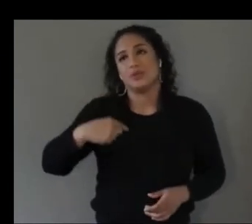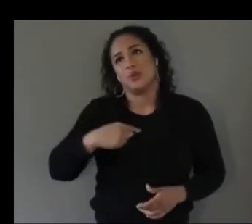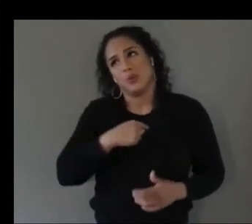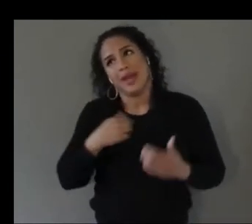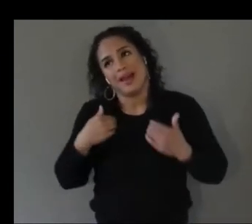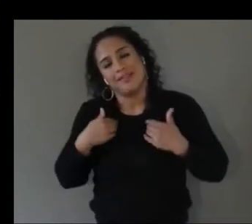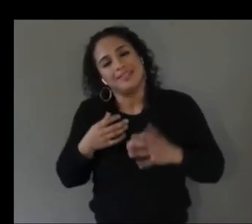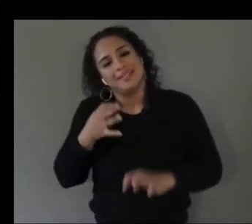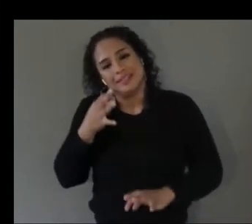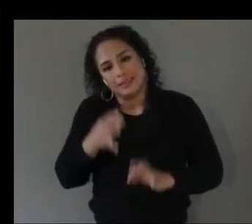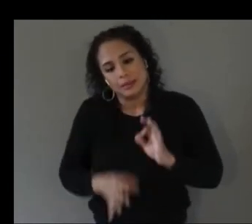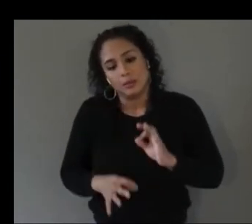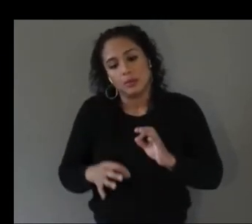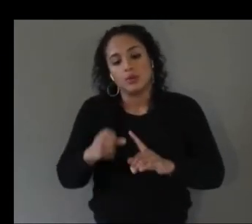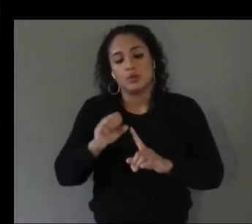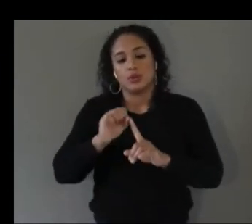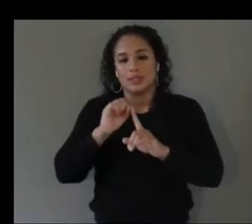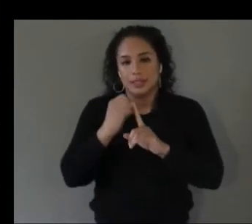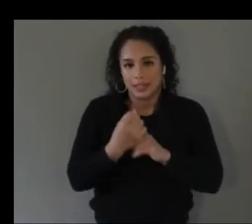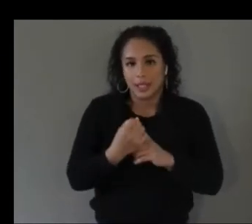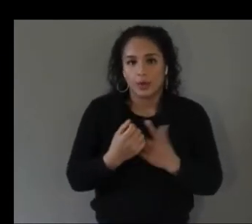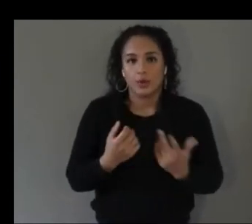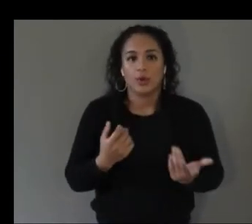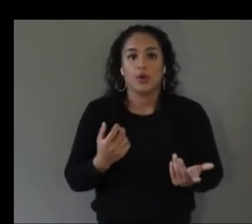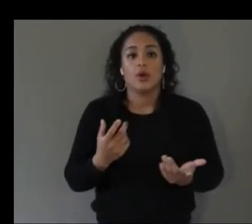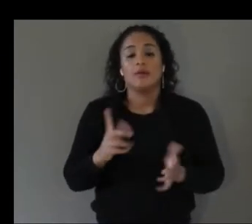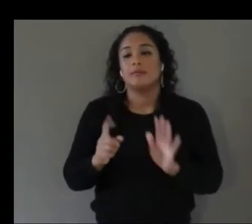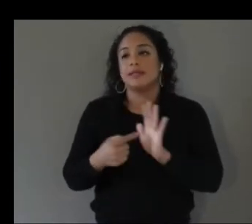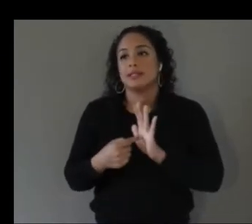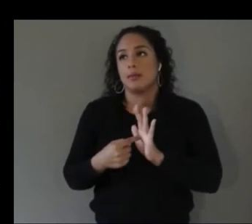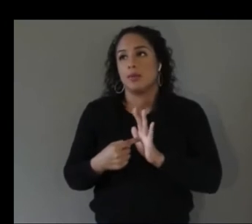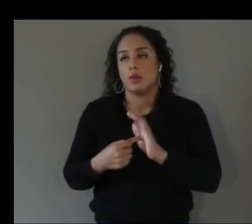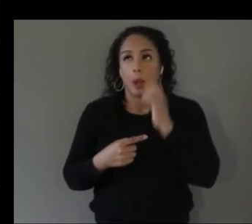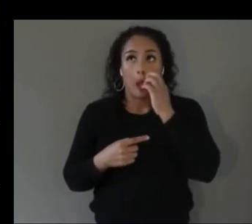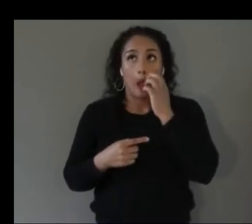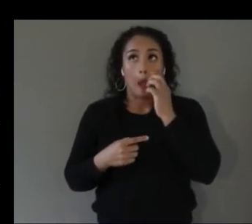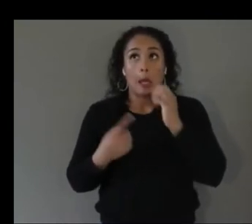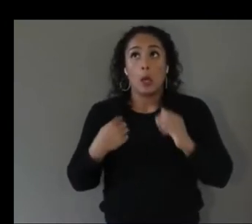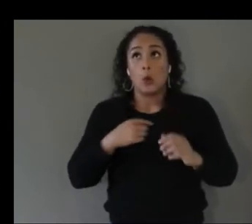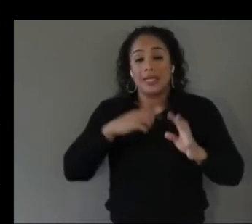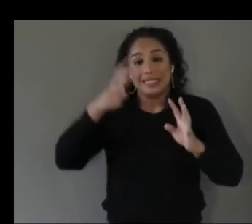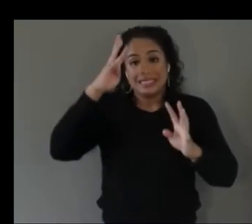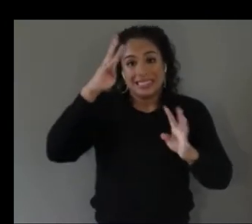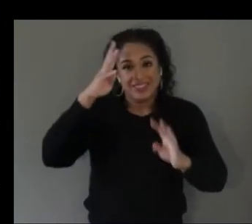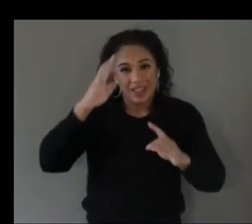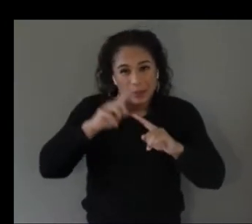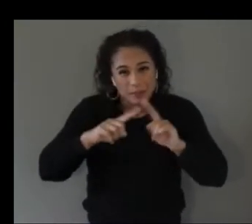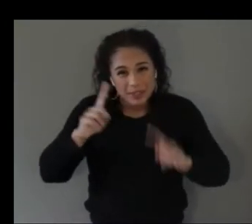uh you could place a uh we developed a couple different prototypes on how you could uh place or